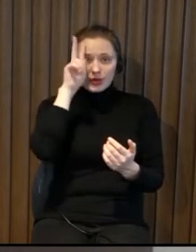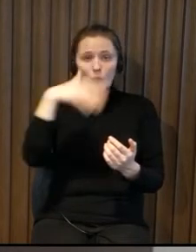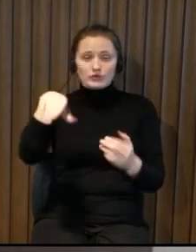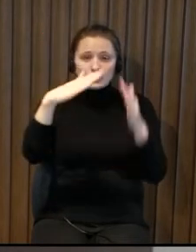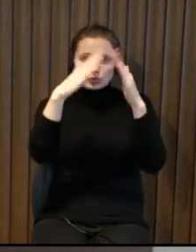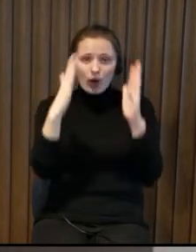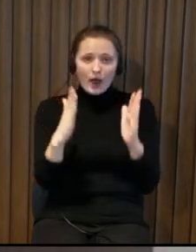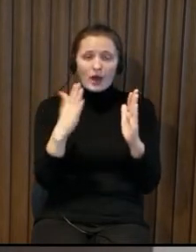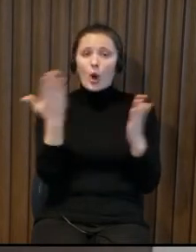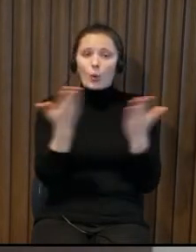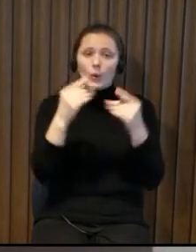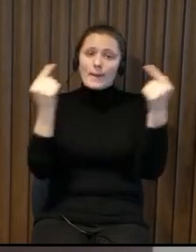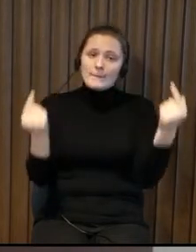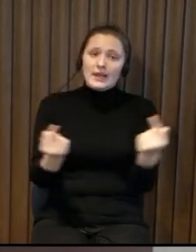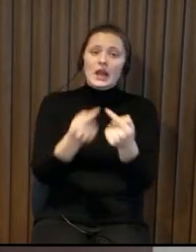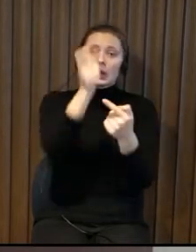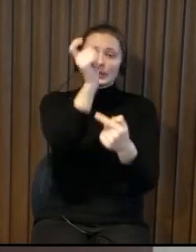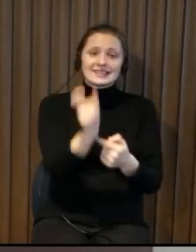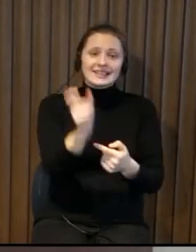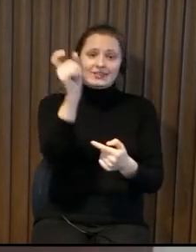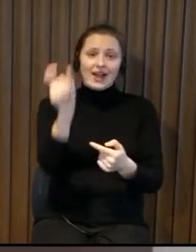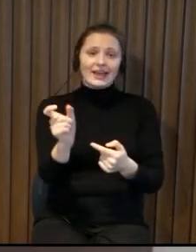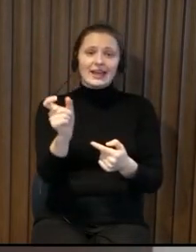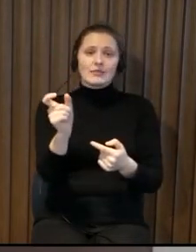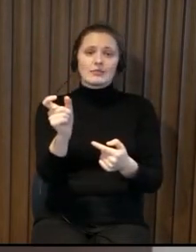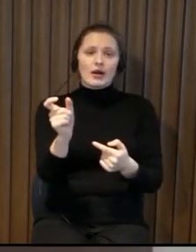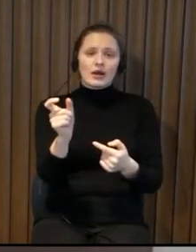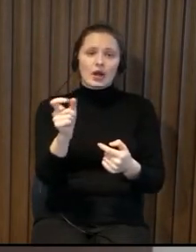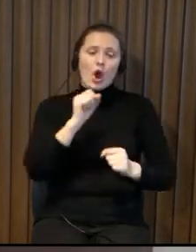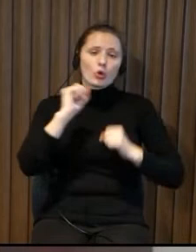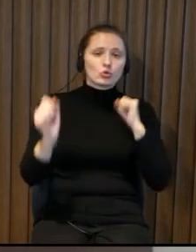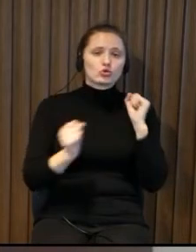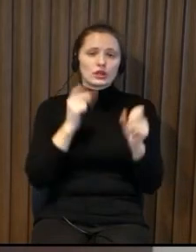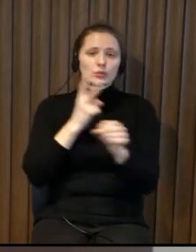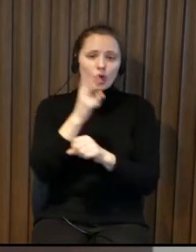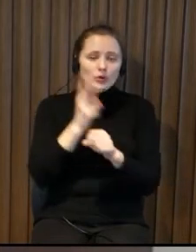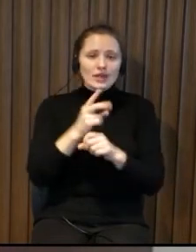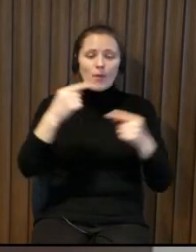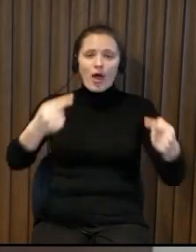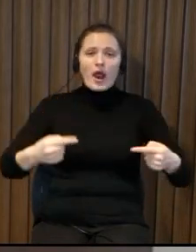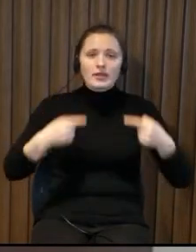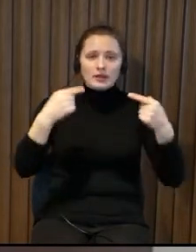at least one bathroom which is adjusted for people with disabilities or people with in wheelchairs